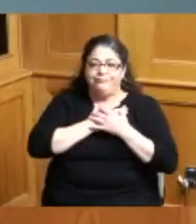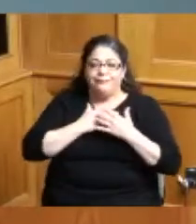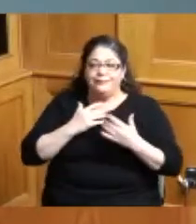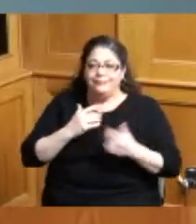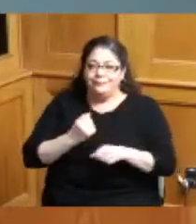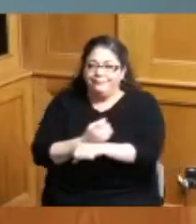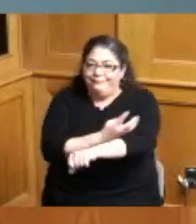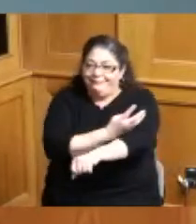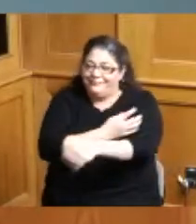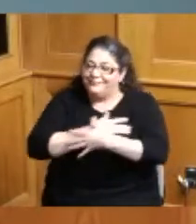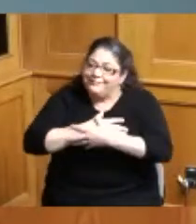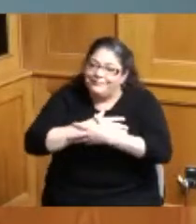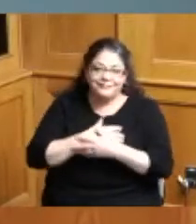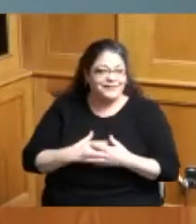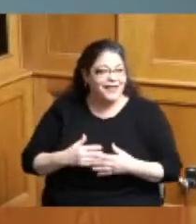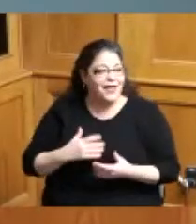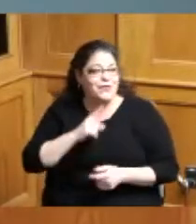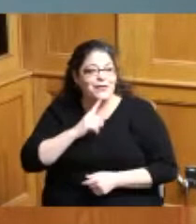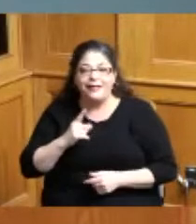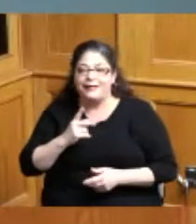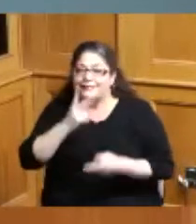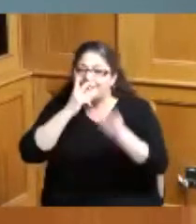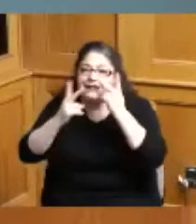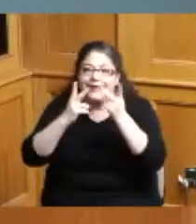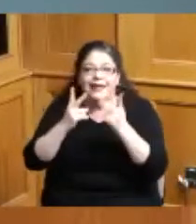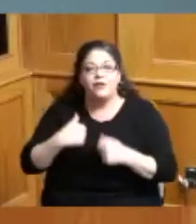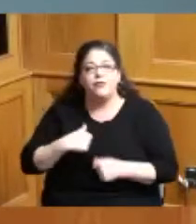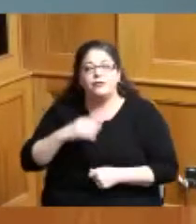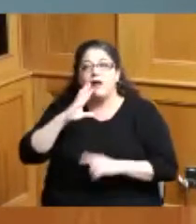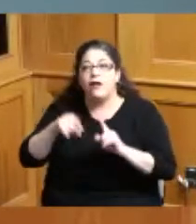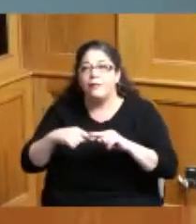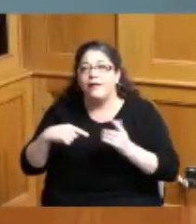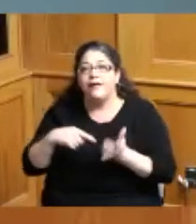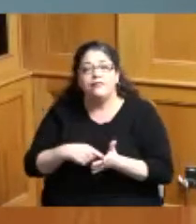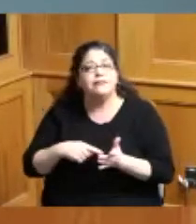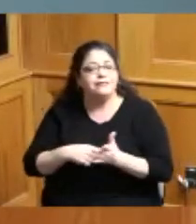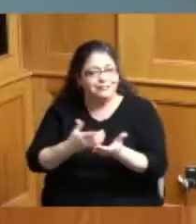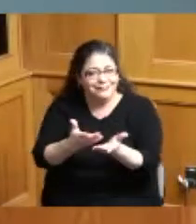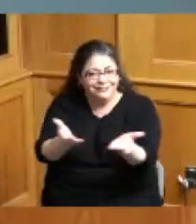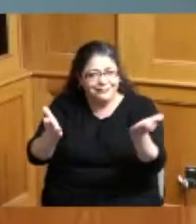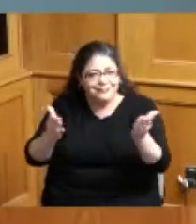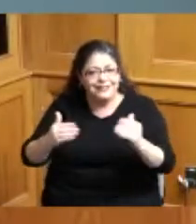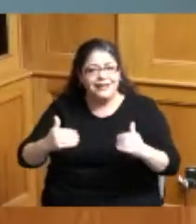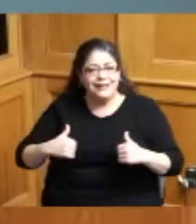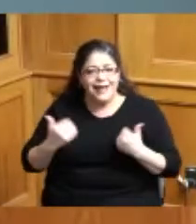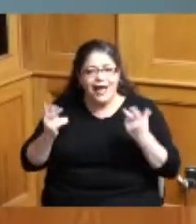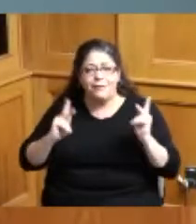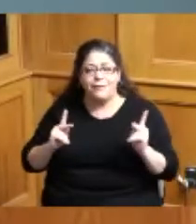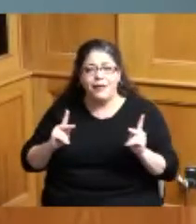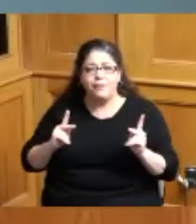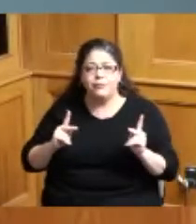chills that we see and we talk about the young people that are not doing well and doing some of